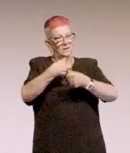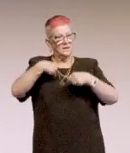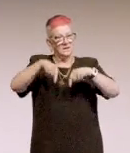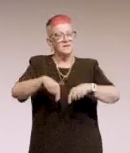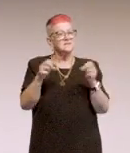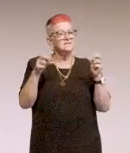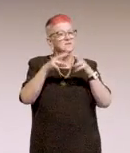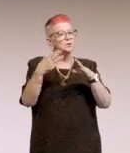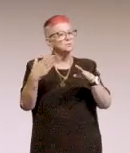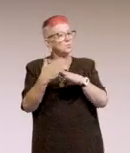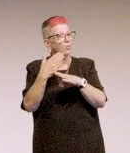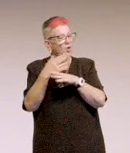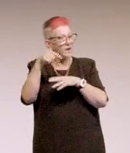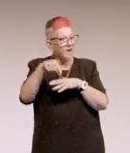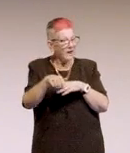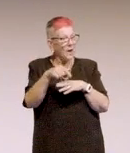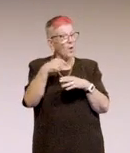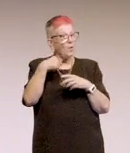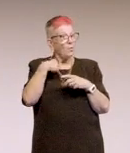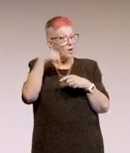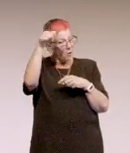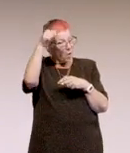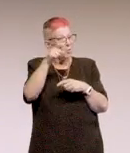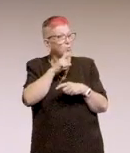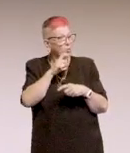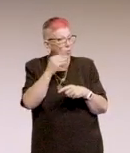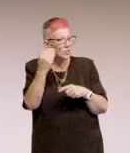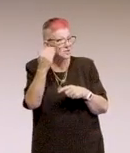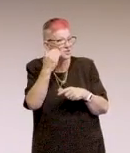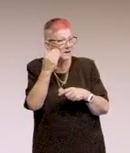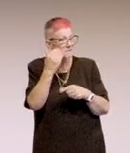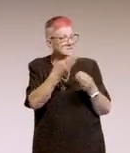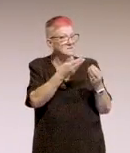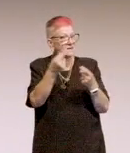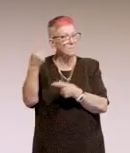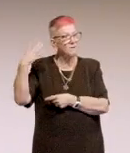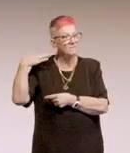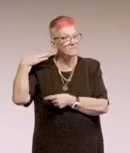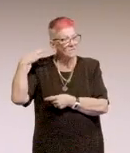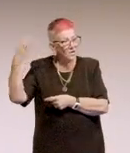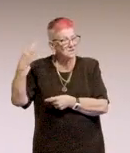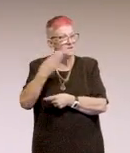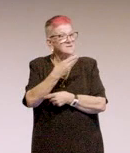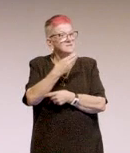So we've identified the champions. Some have volunteered, some are nominated.